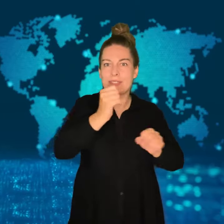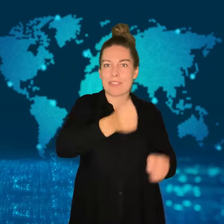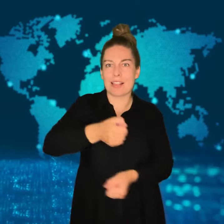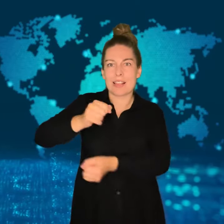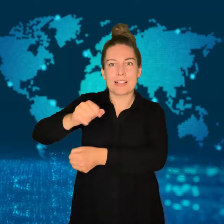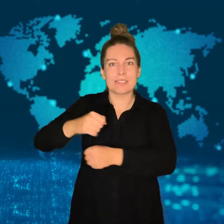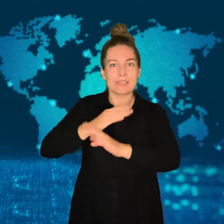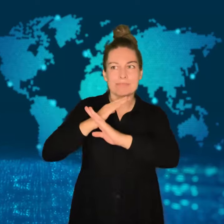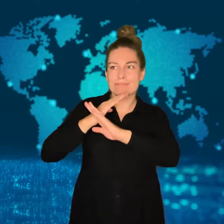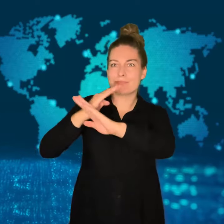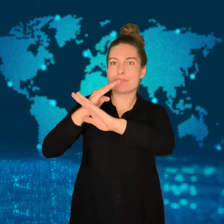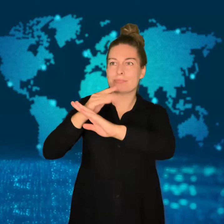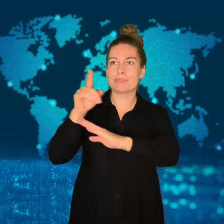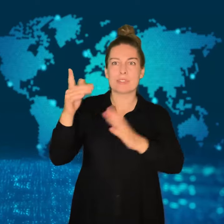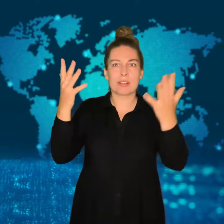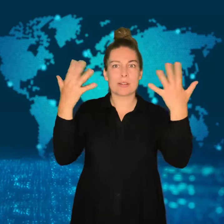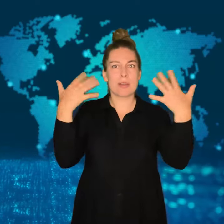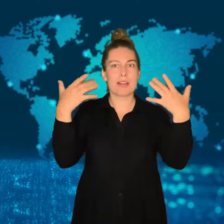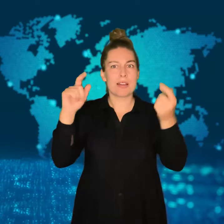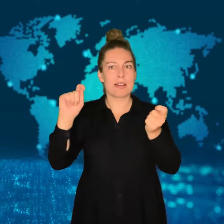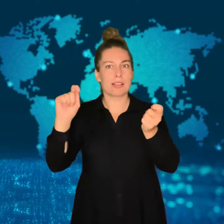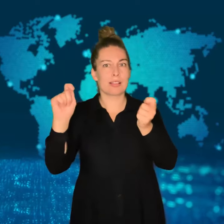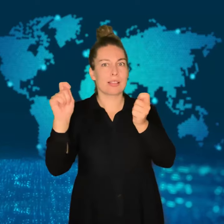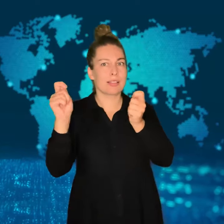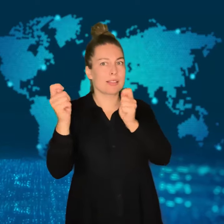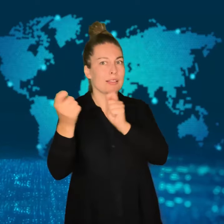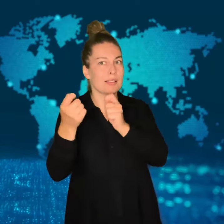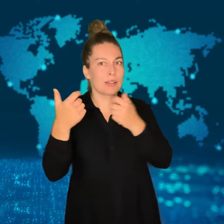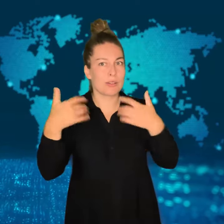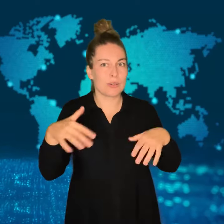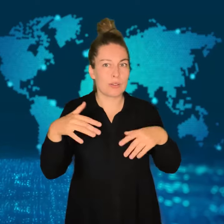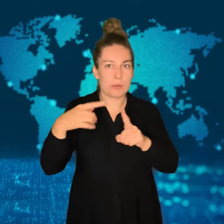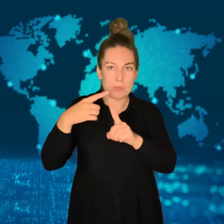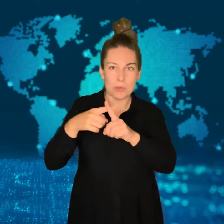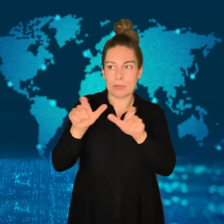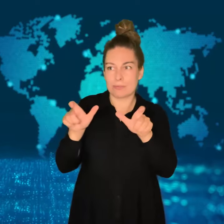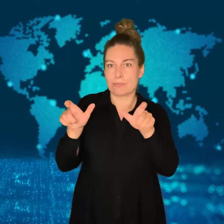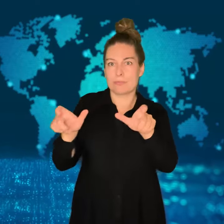They warn that the problem needs to be addressed